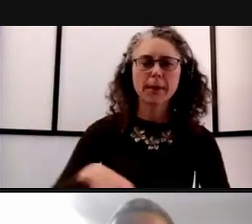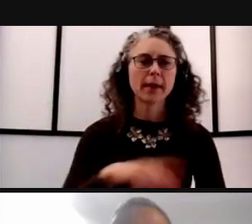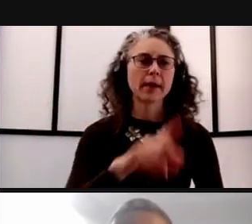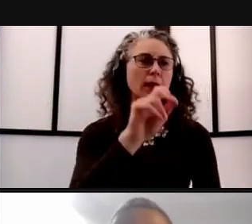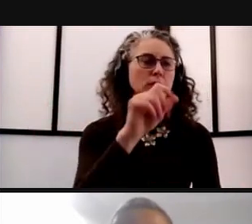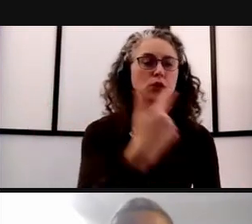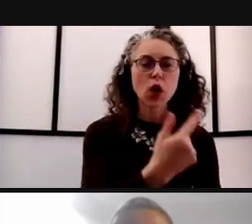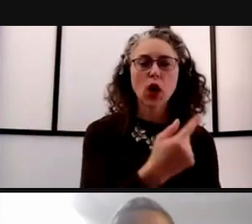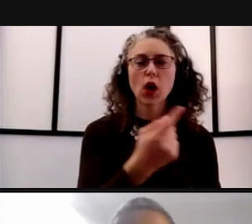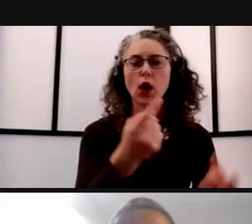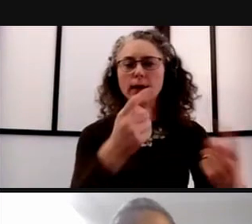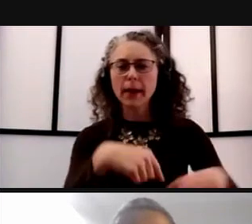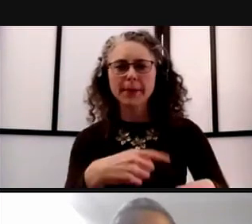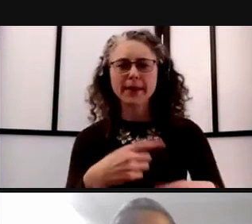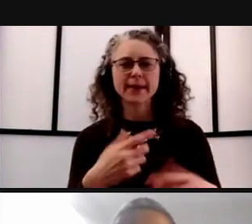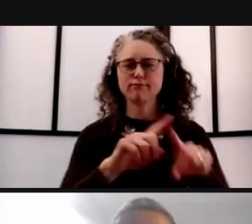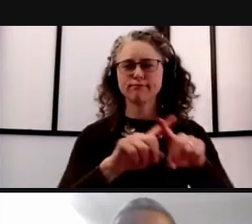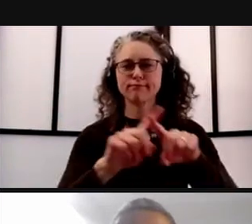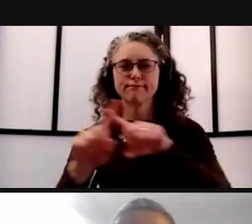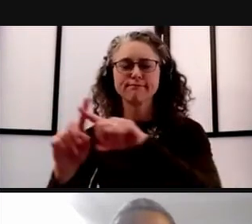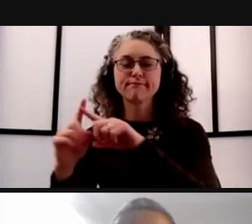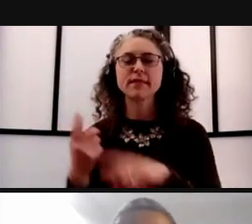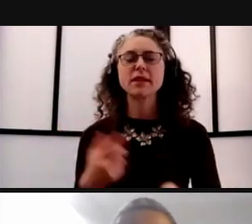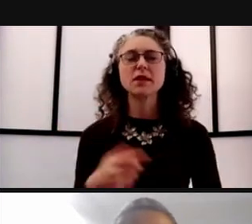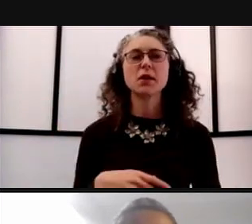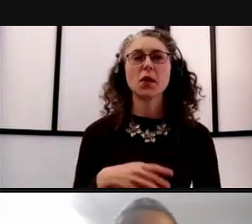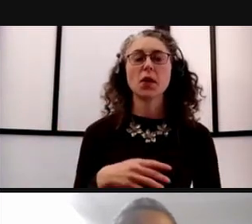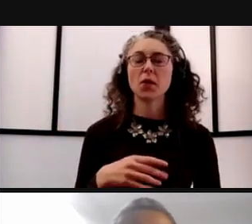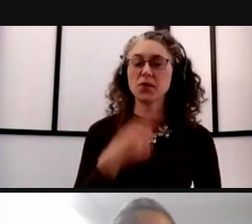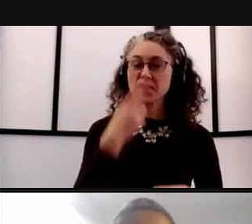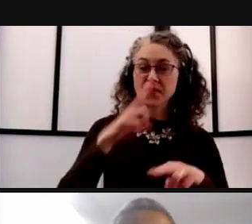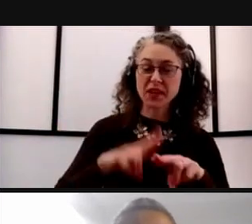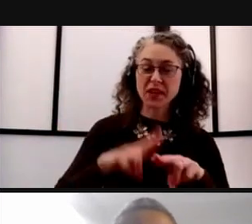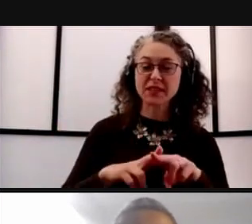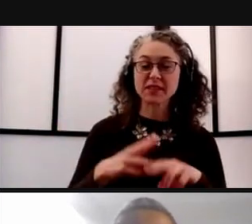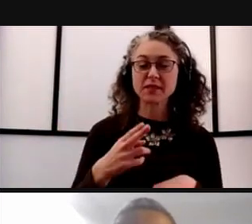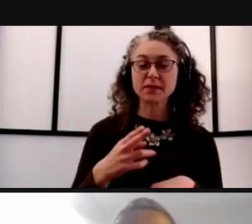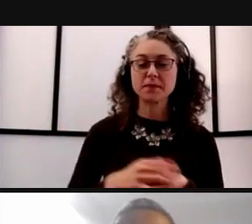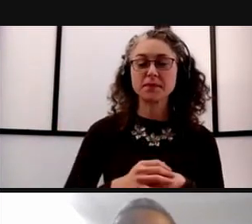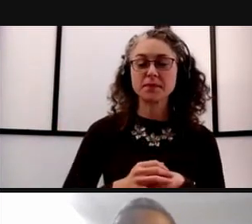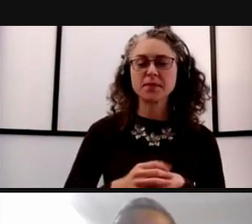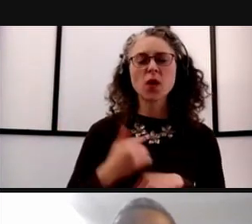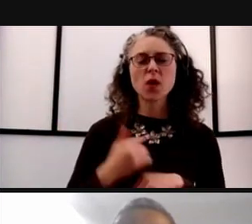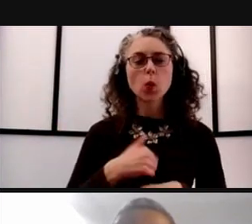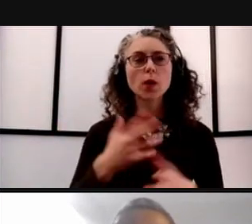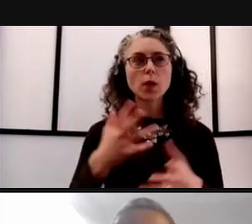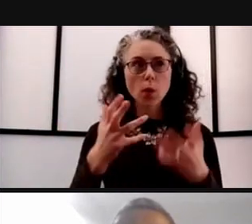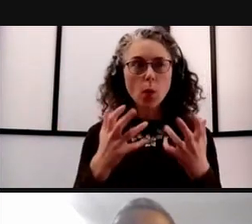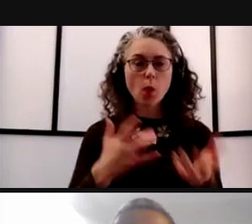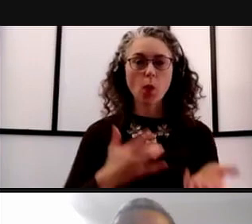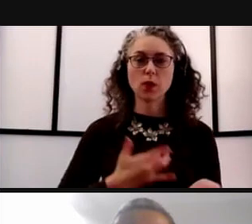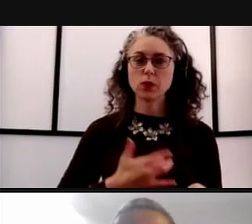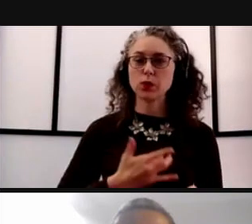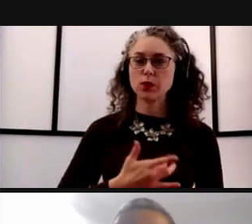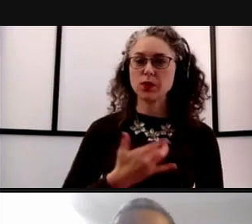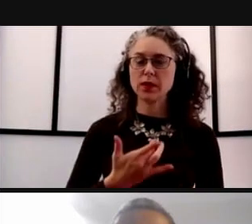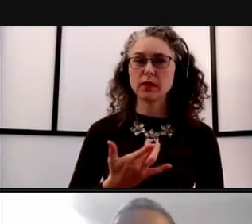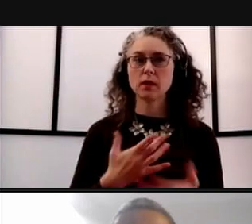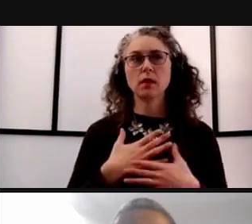So I think these are all things that we sort of wanna feel like some things are normal.